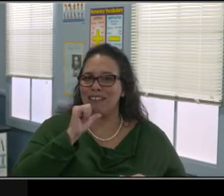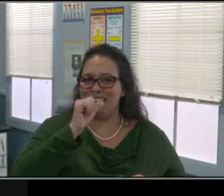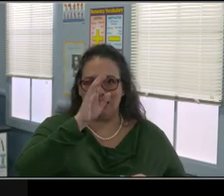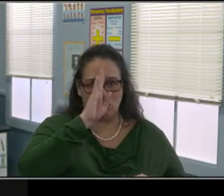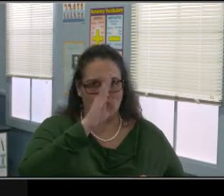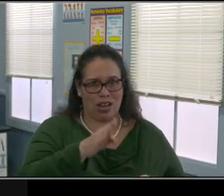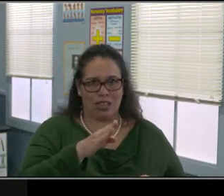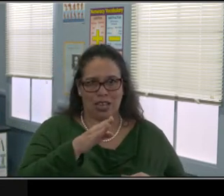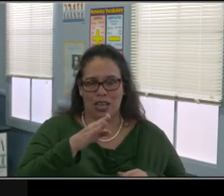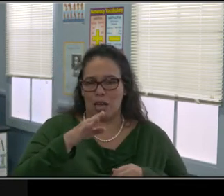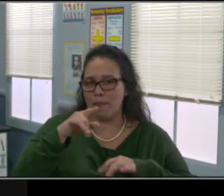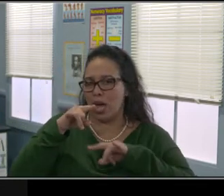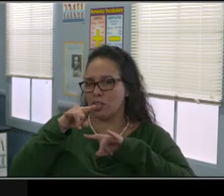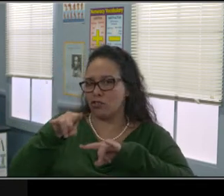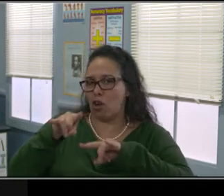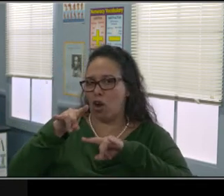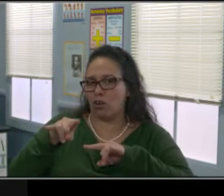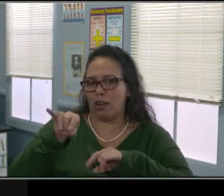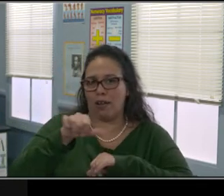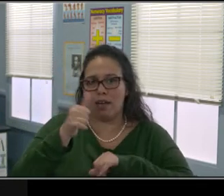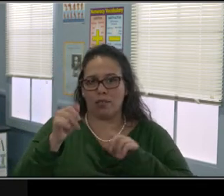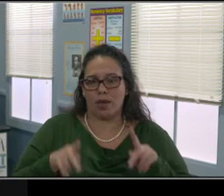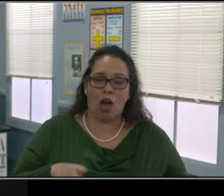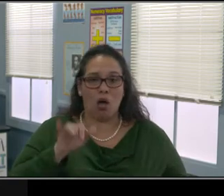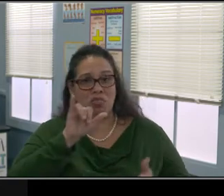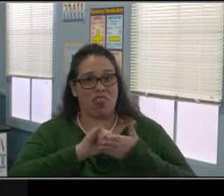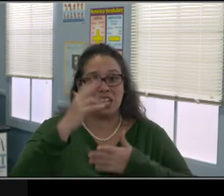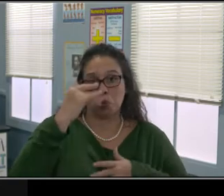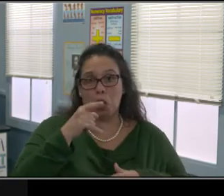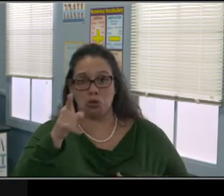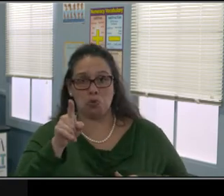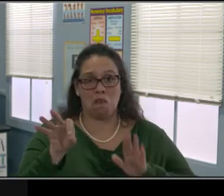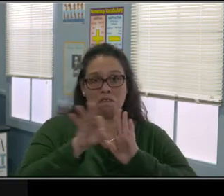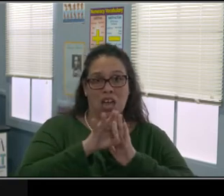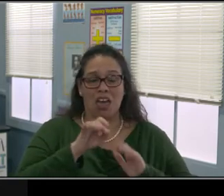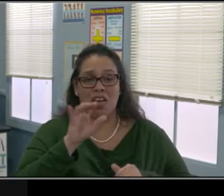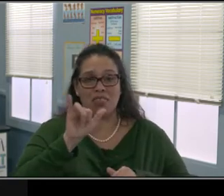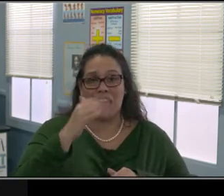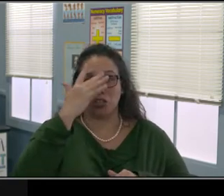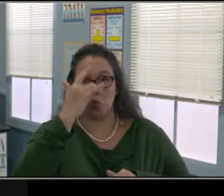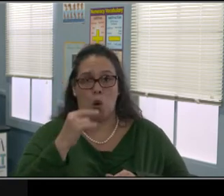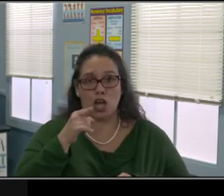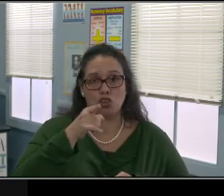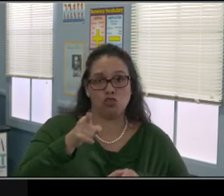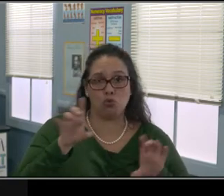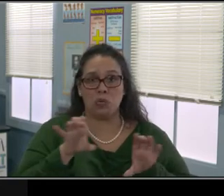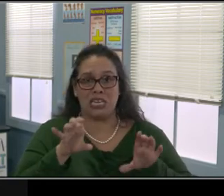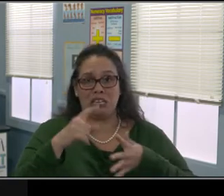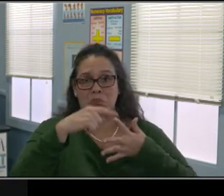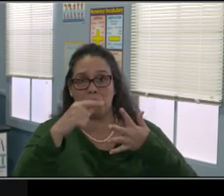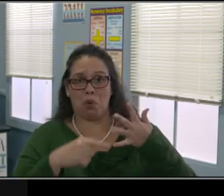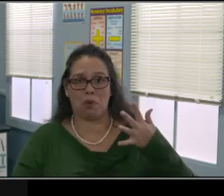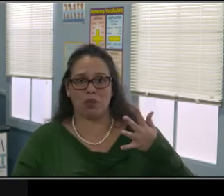It is okay to be angry without being aggressive. I can't tell you how many times I've said that